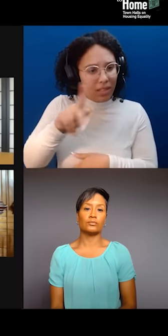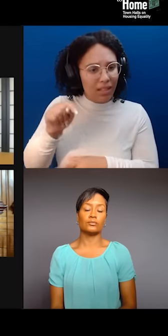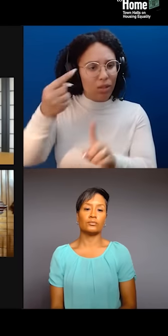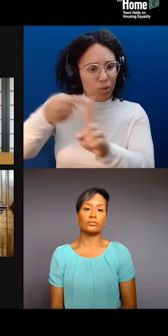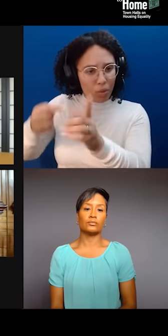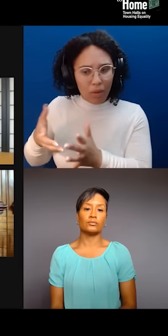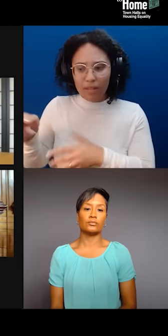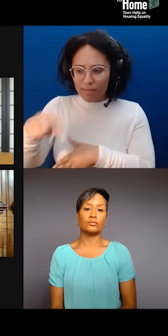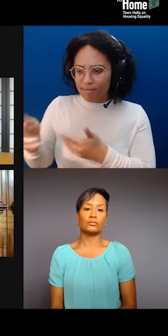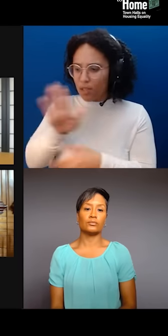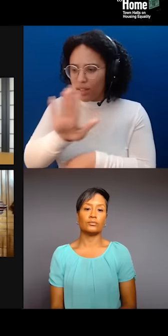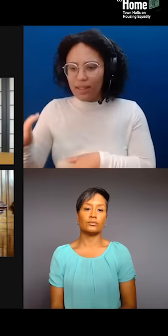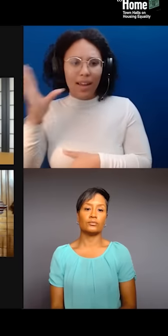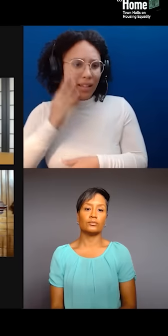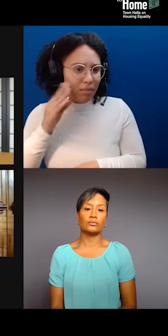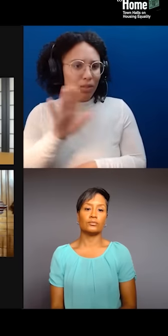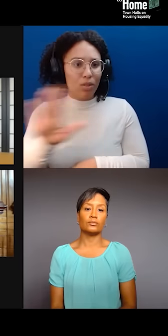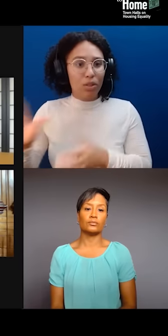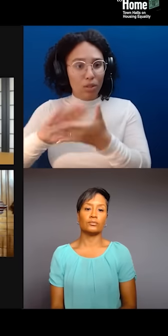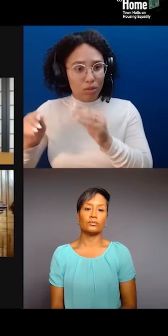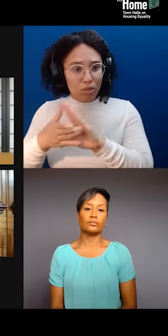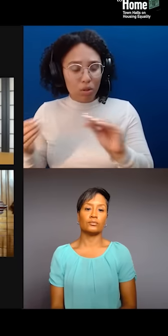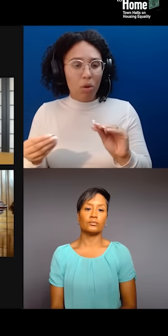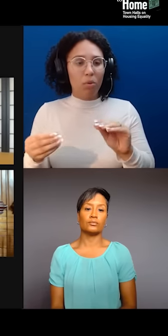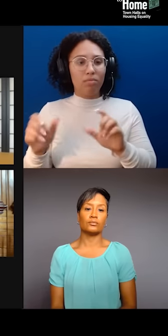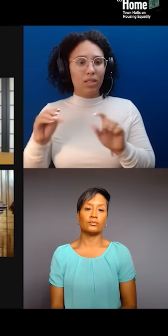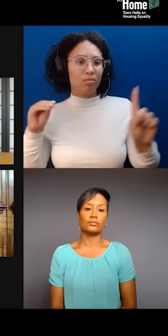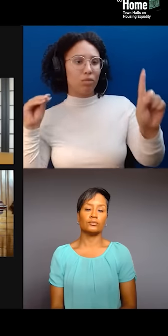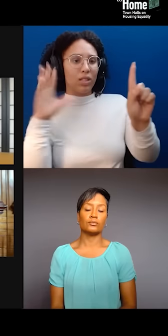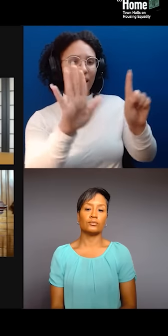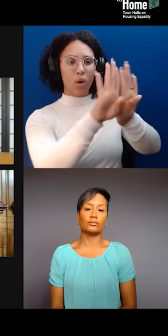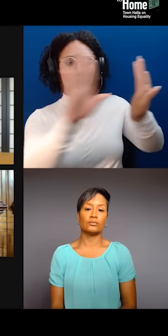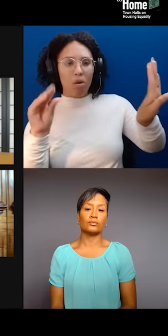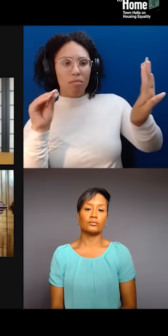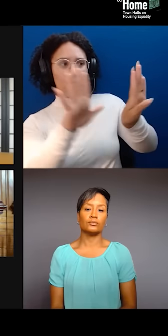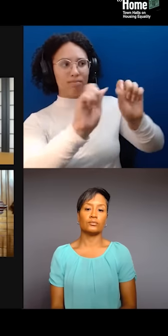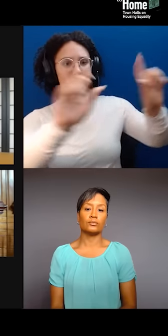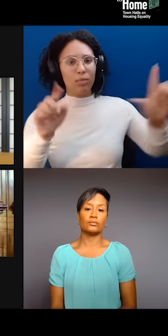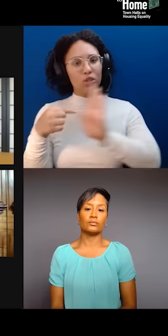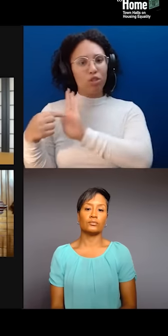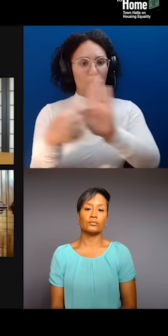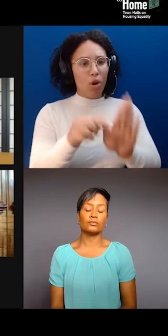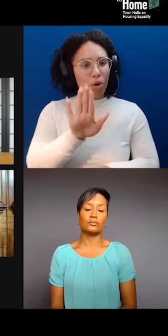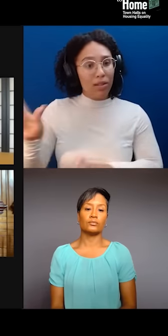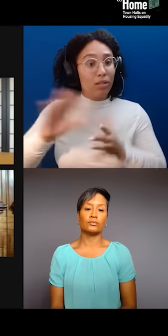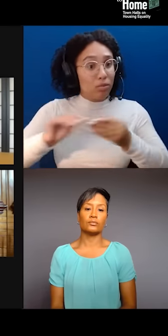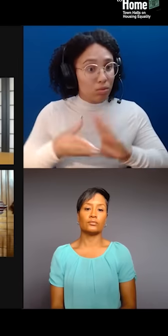through evening projections on walls at night. And that started really a conversation, right? So, it's really taking it out of the white box, right?